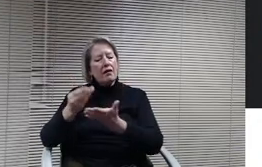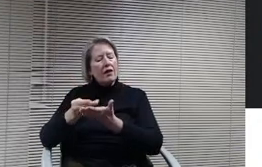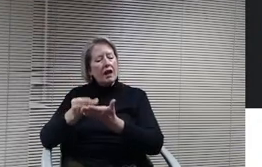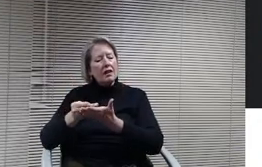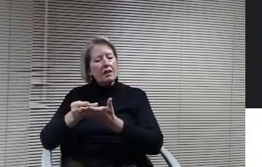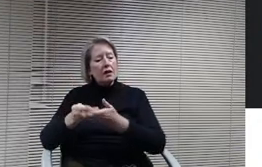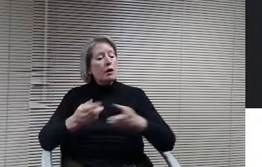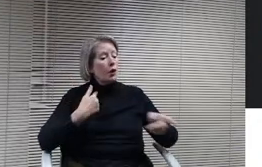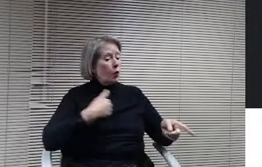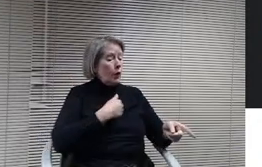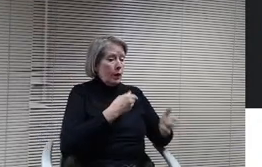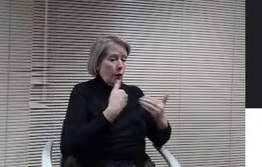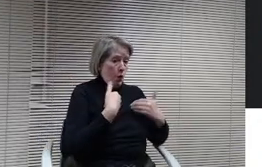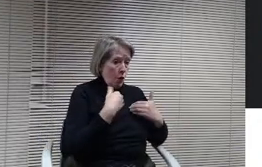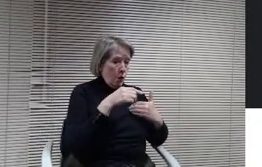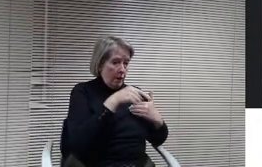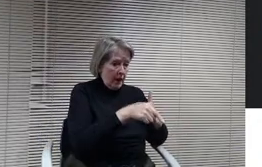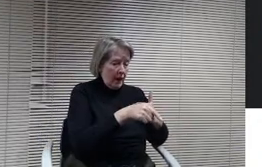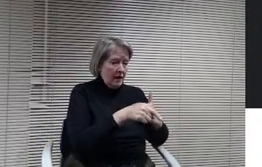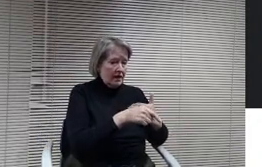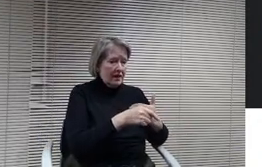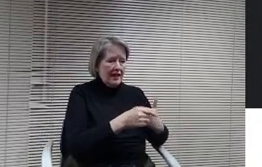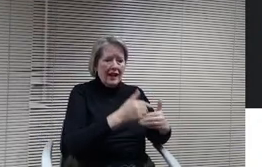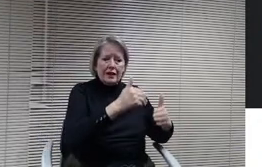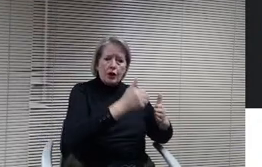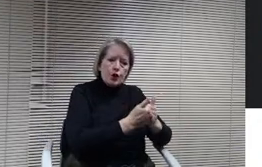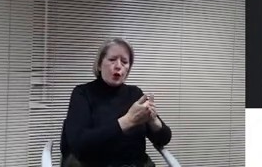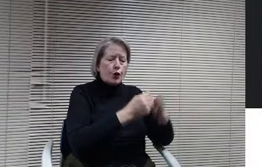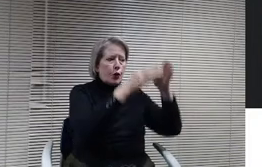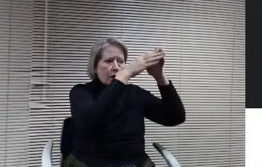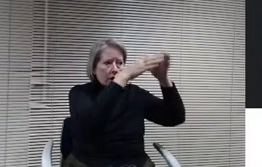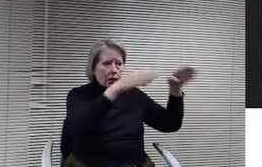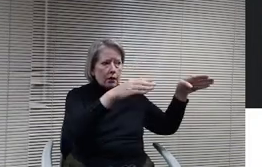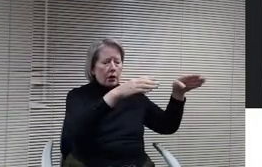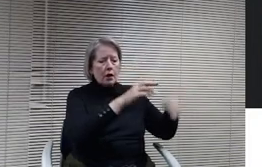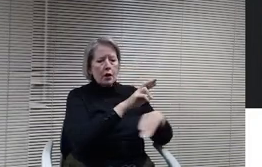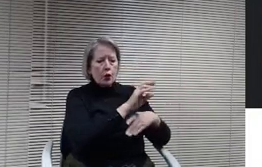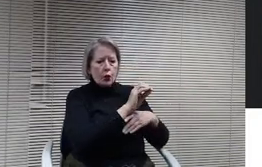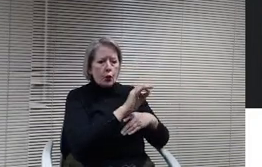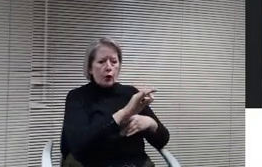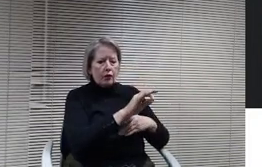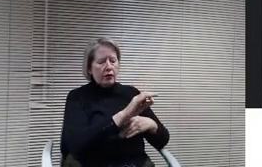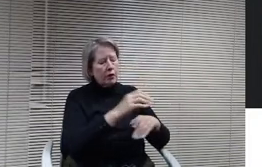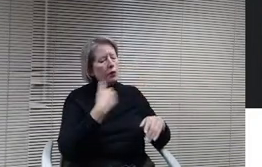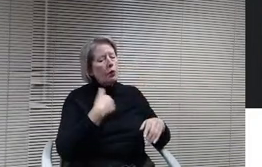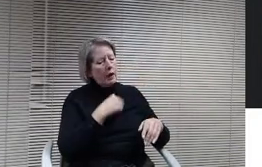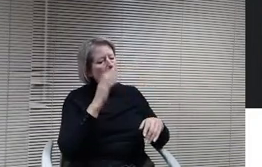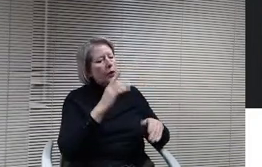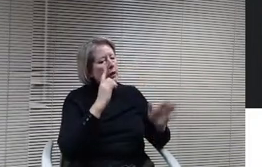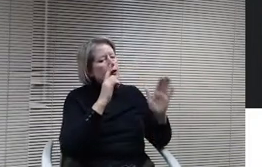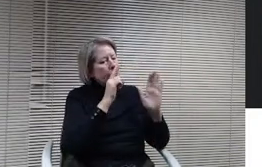it just apparently has a new roof. Was put on but we will be doing in a due diligence inspection of it, by the way,